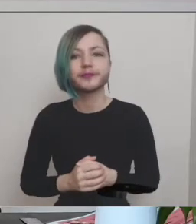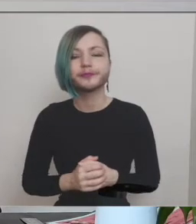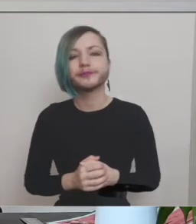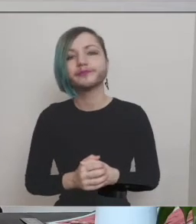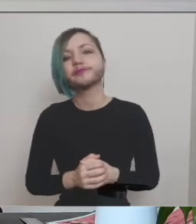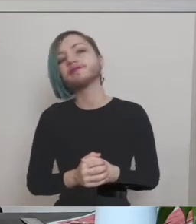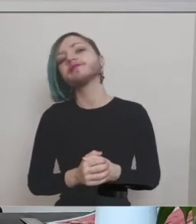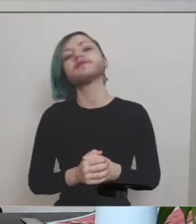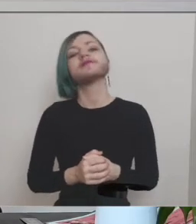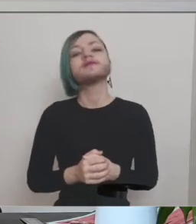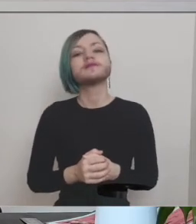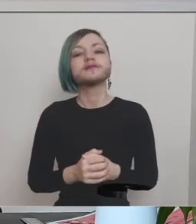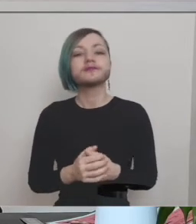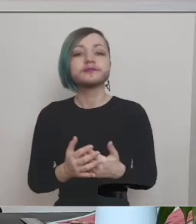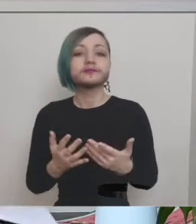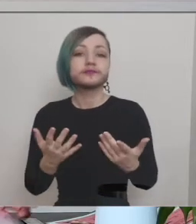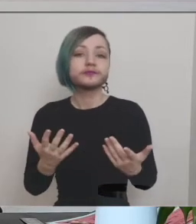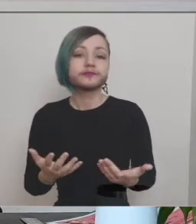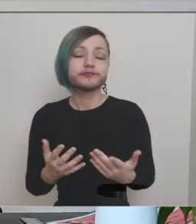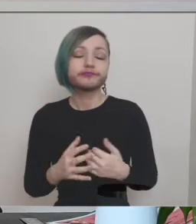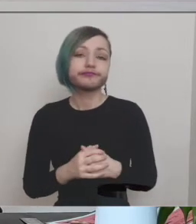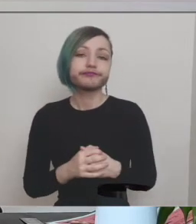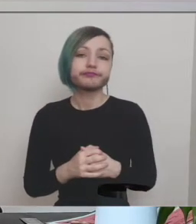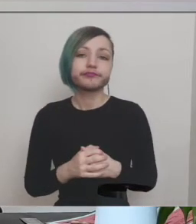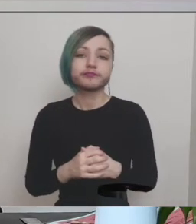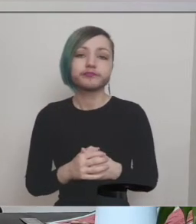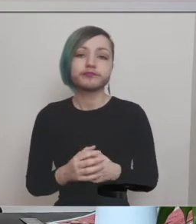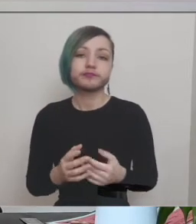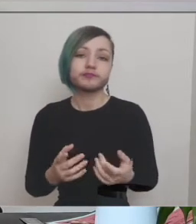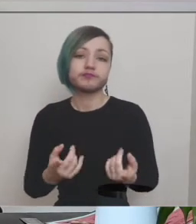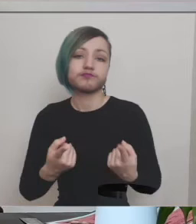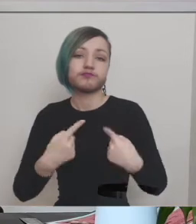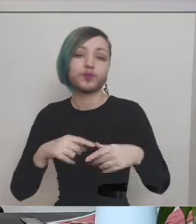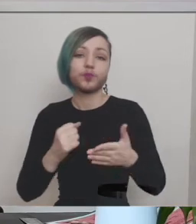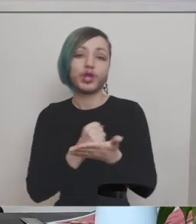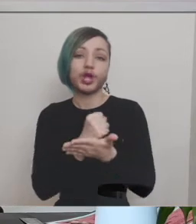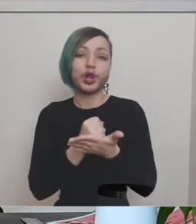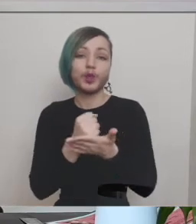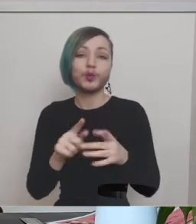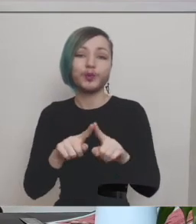and because we're going to be um we're going to be gluing different sections together